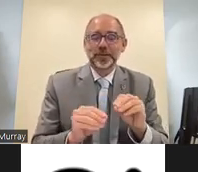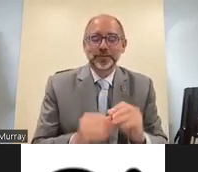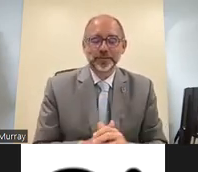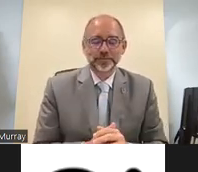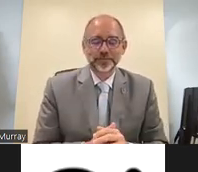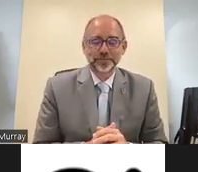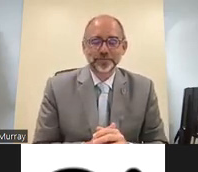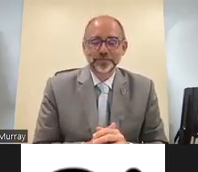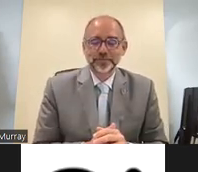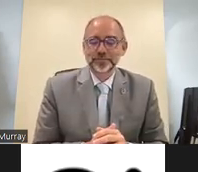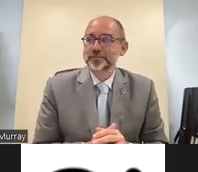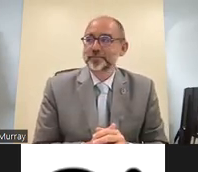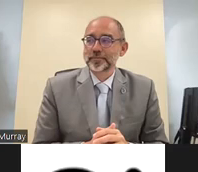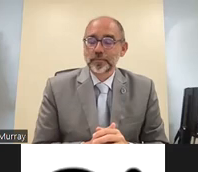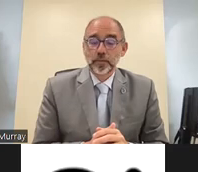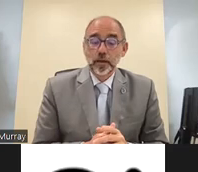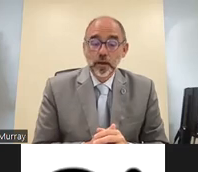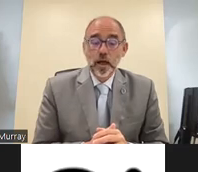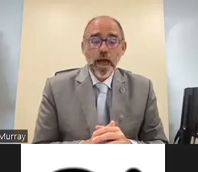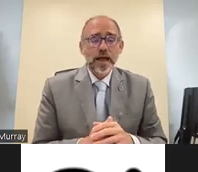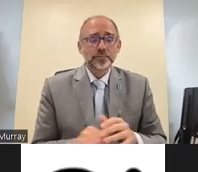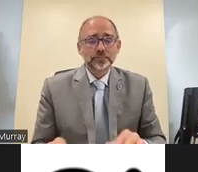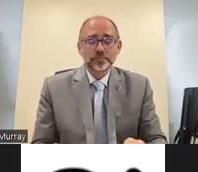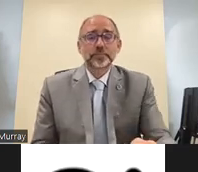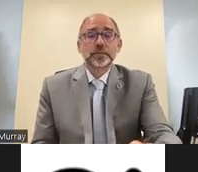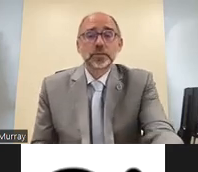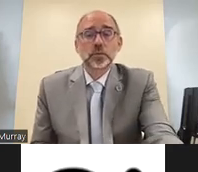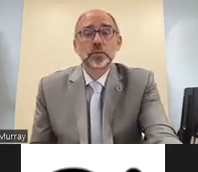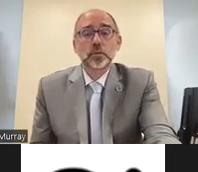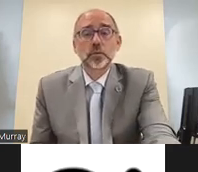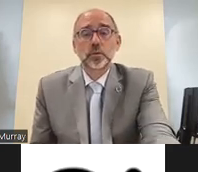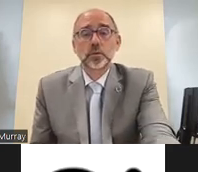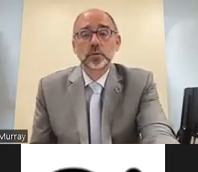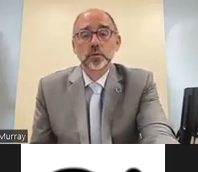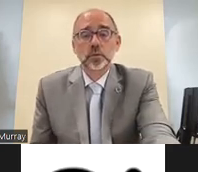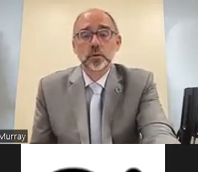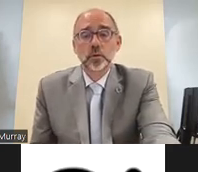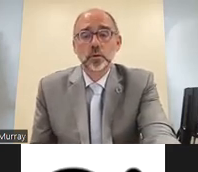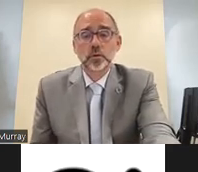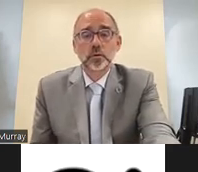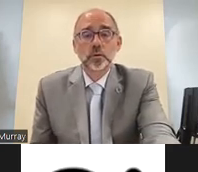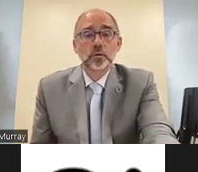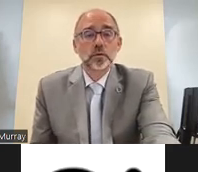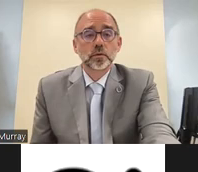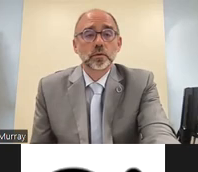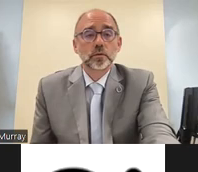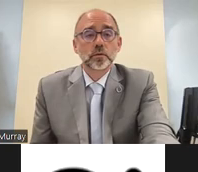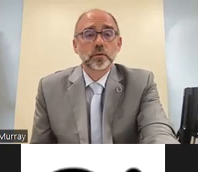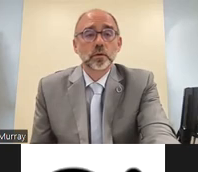to share the highlights of this global report